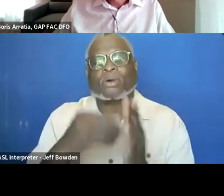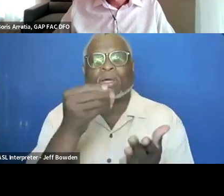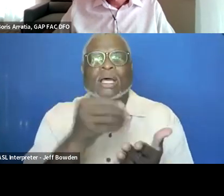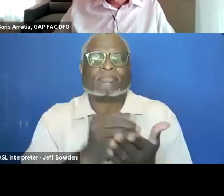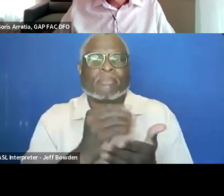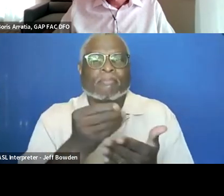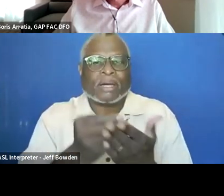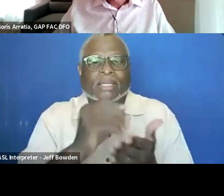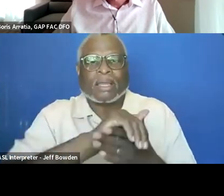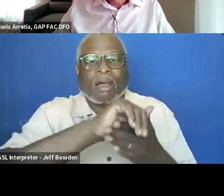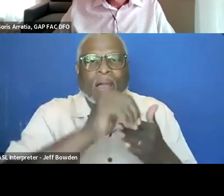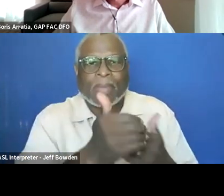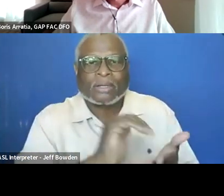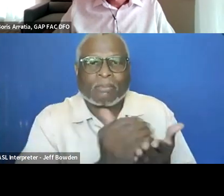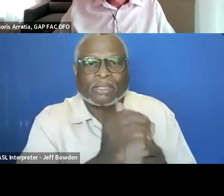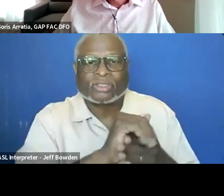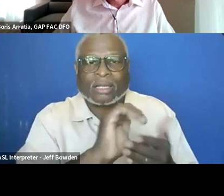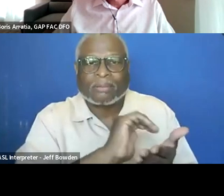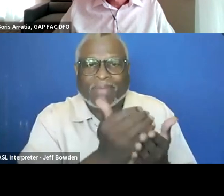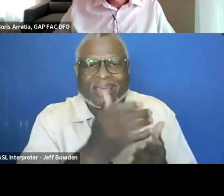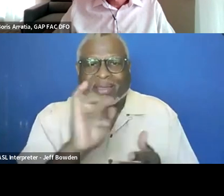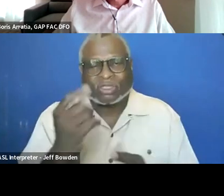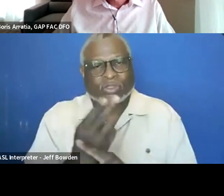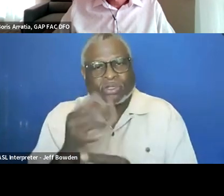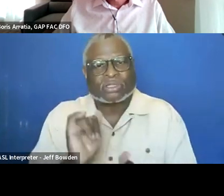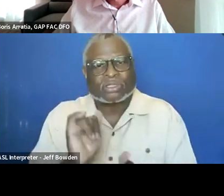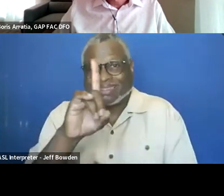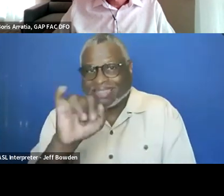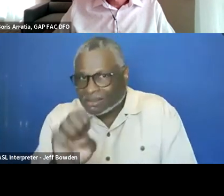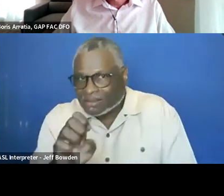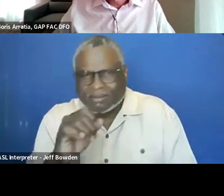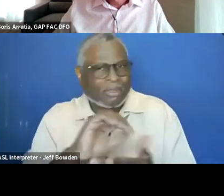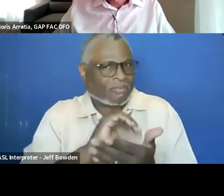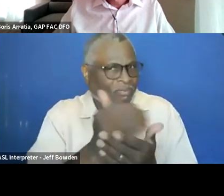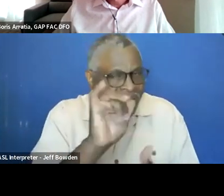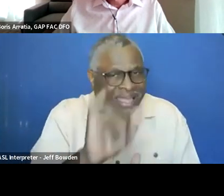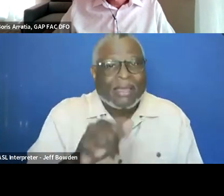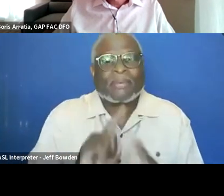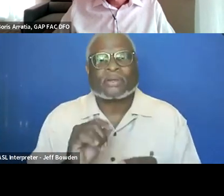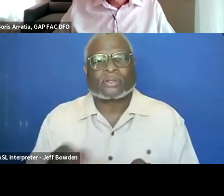And through the use of like this type of AI technology that can process natural language,